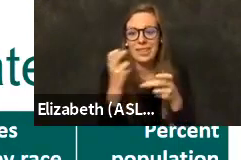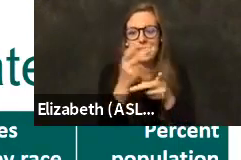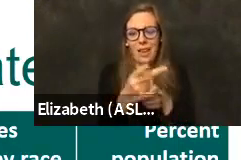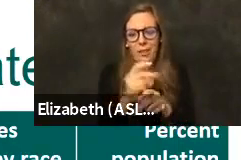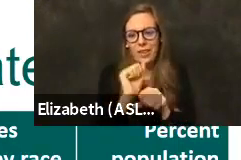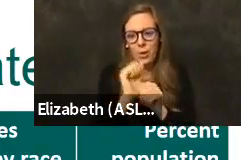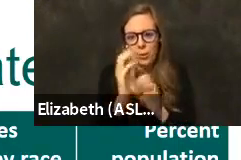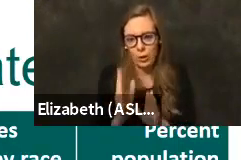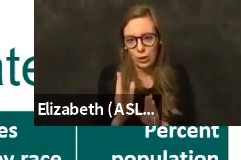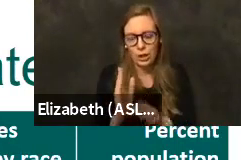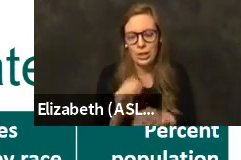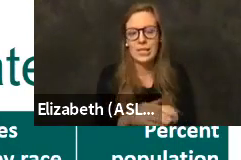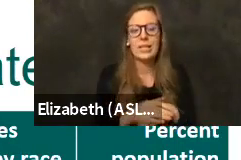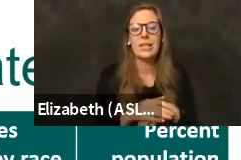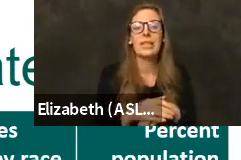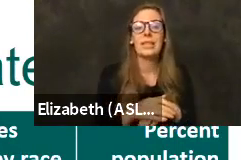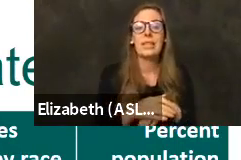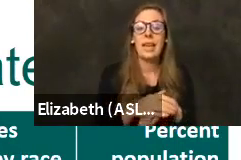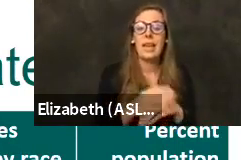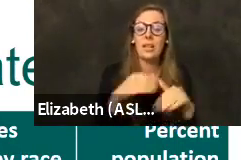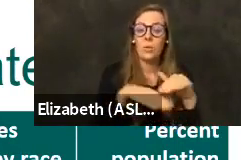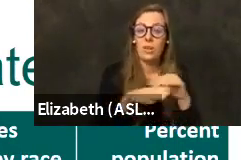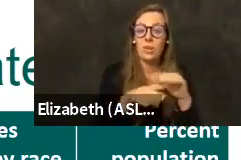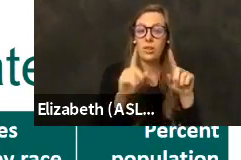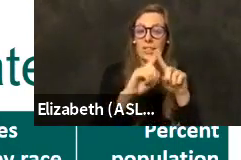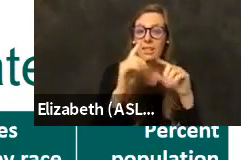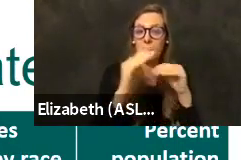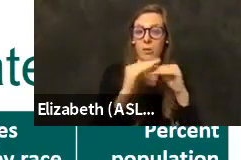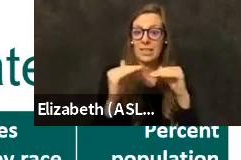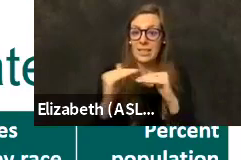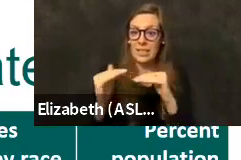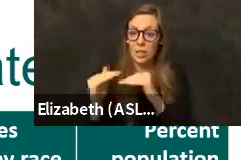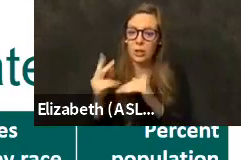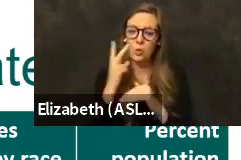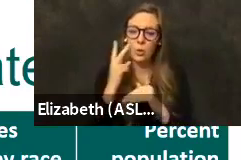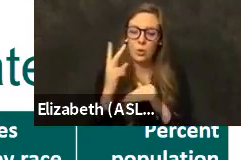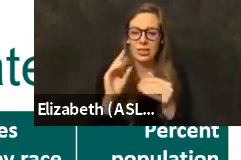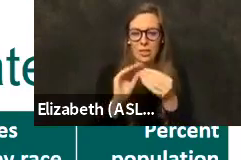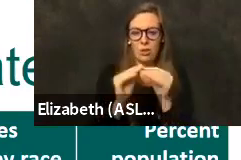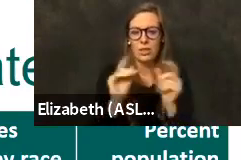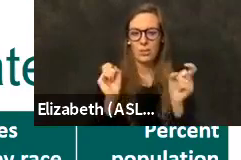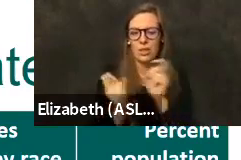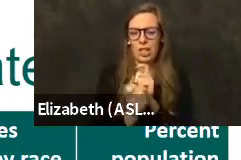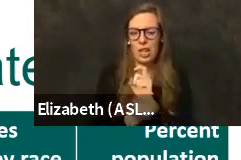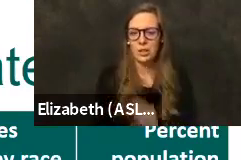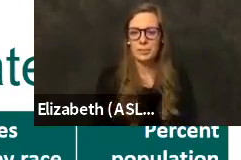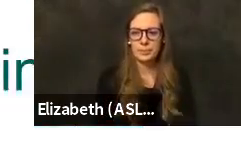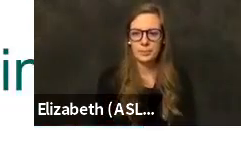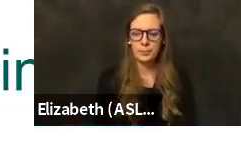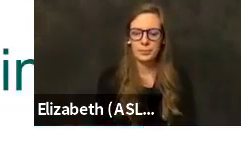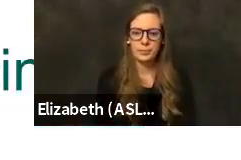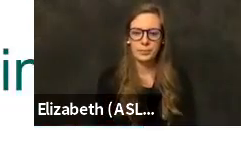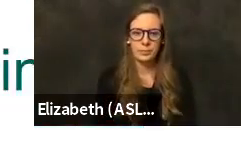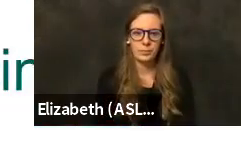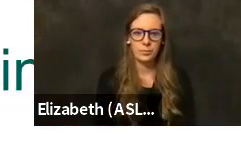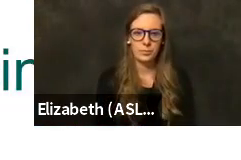And as we move into different groups within the community, we're going to see those numbers start to change. Next slide, please.